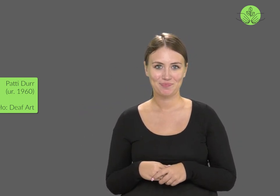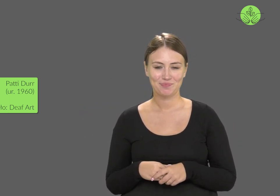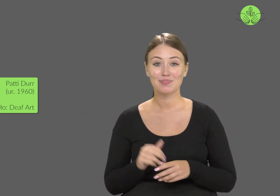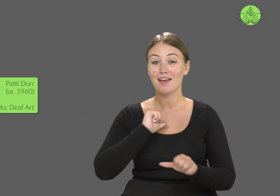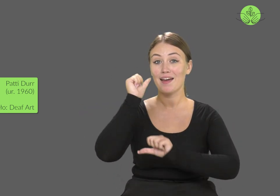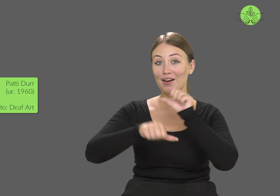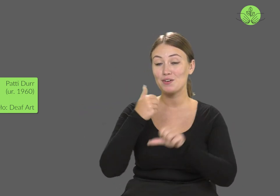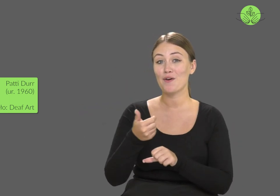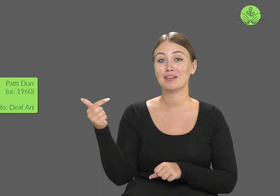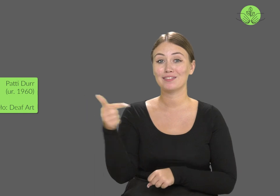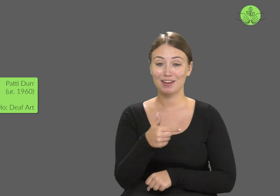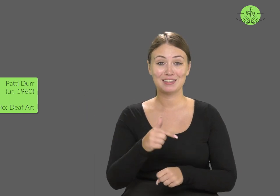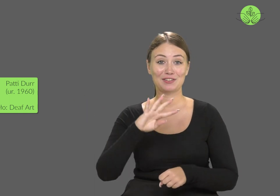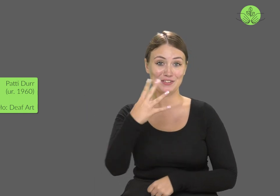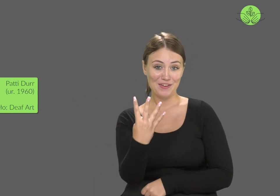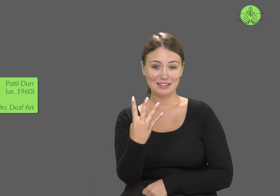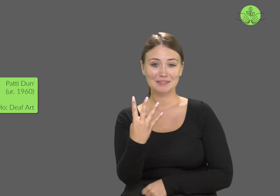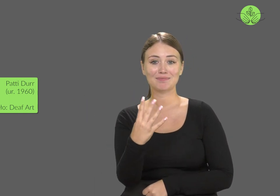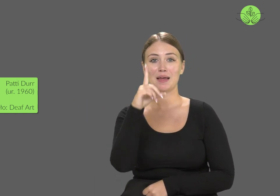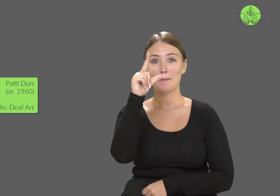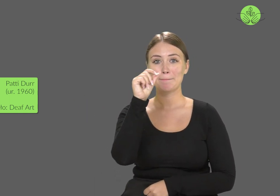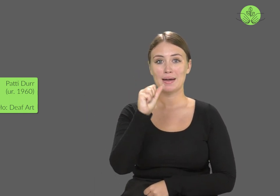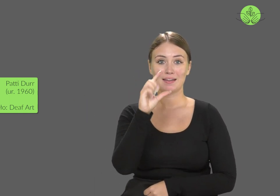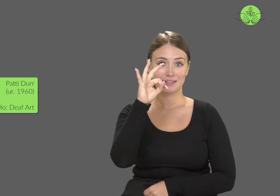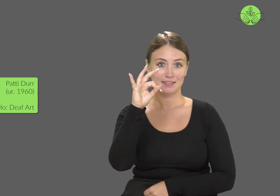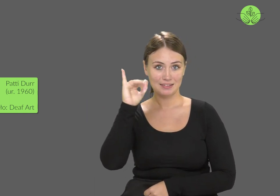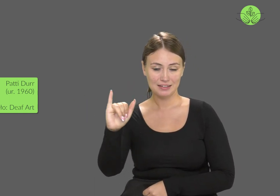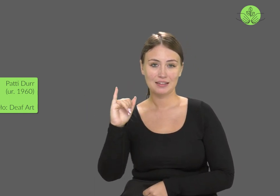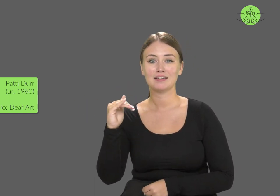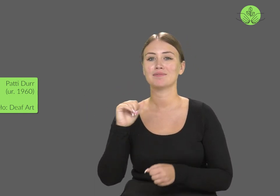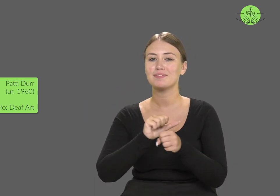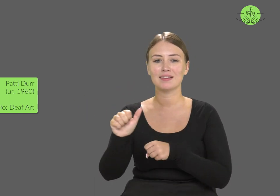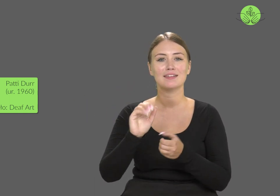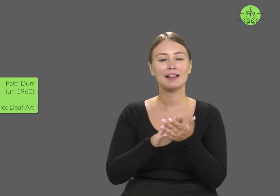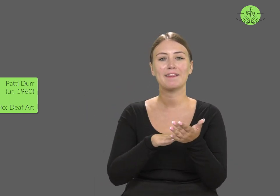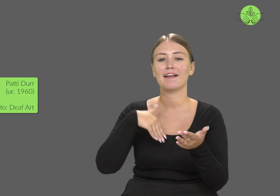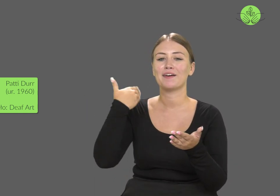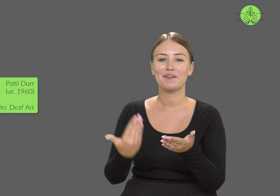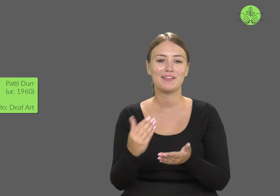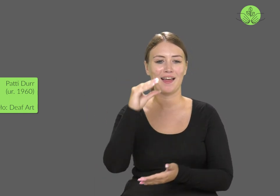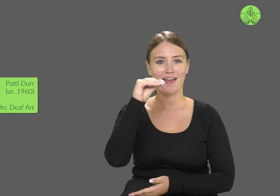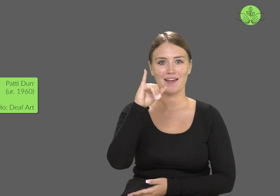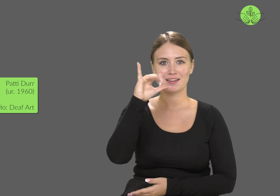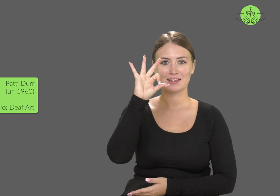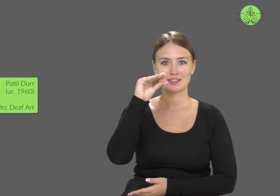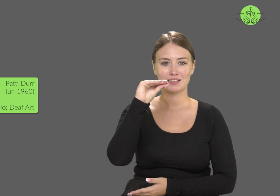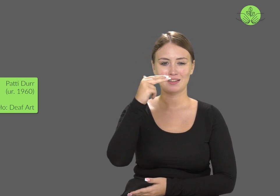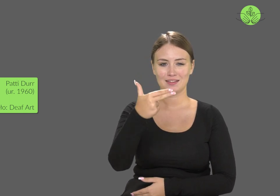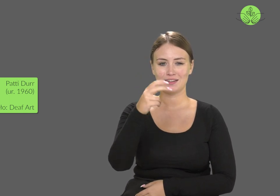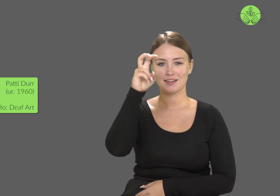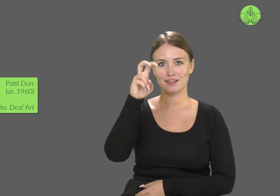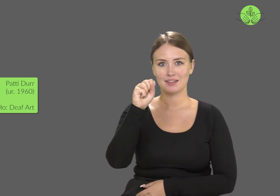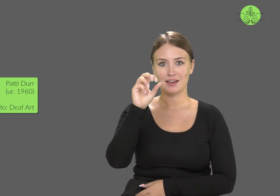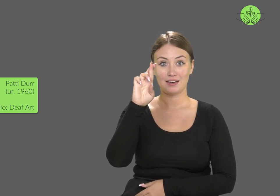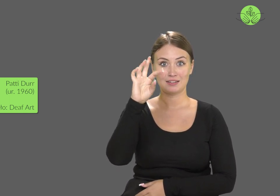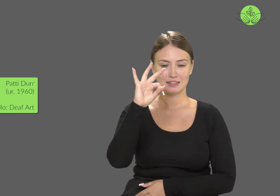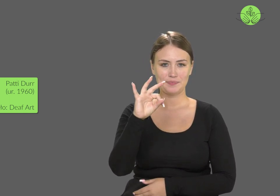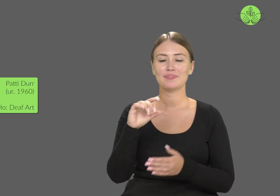In 2004, Patti received the Eisenhart Award